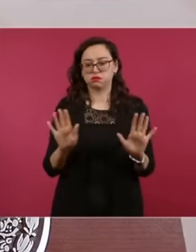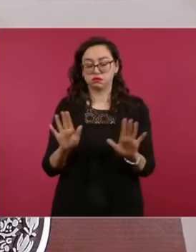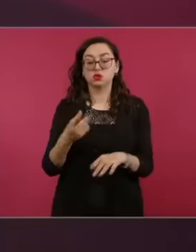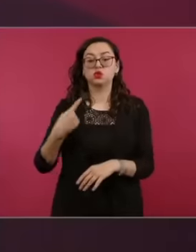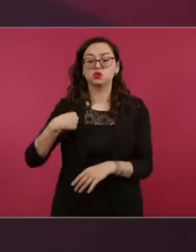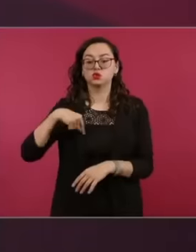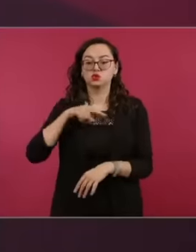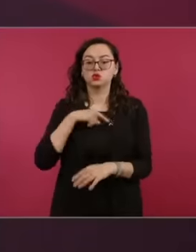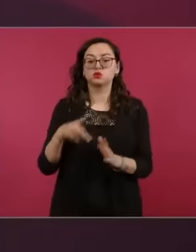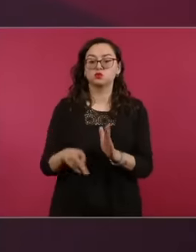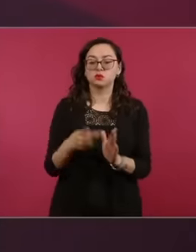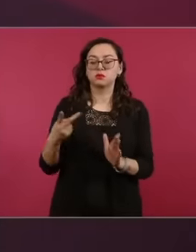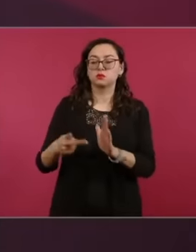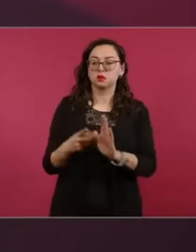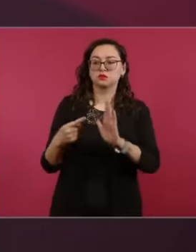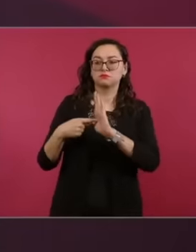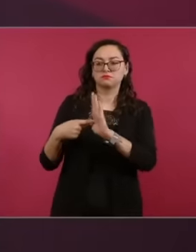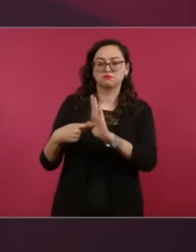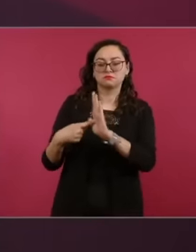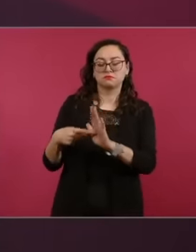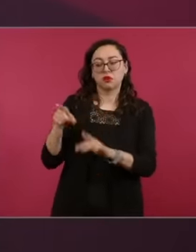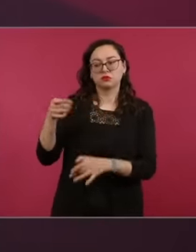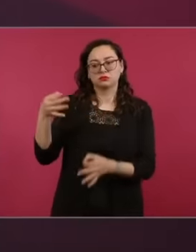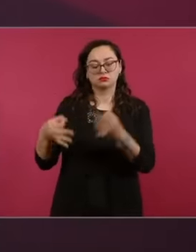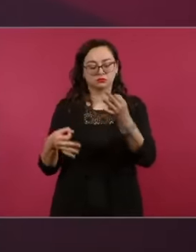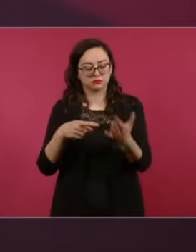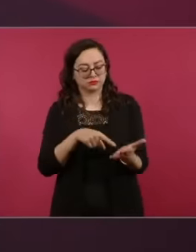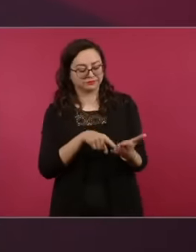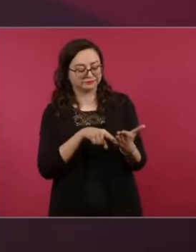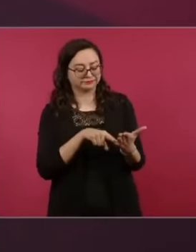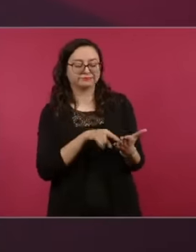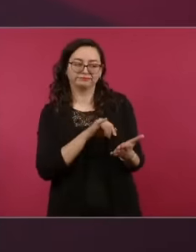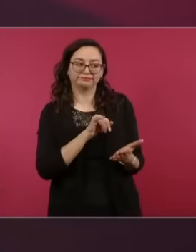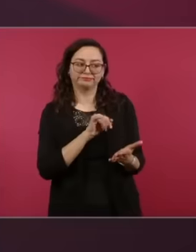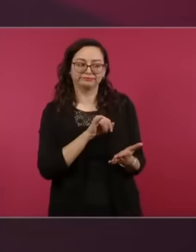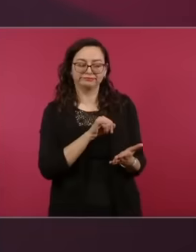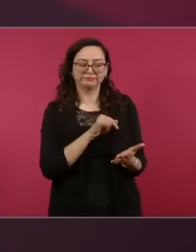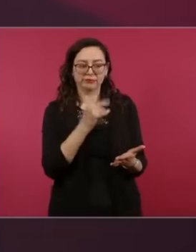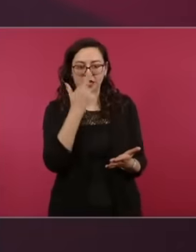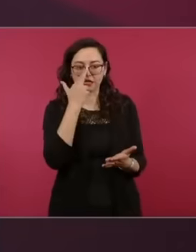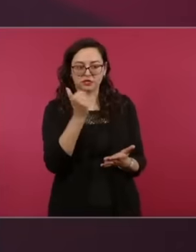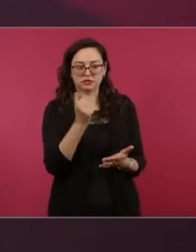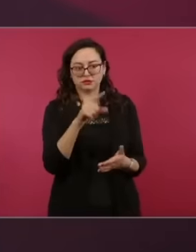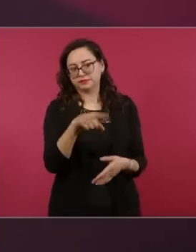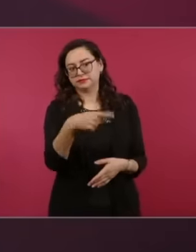this interpretation has been used correctly. By the tax authority it is also alleged